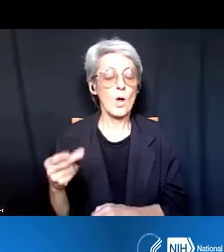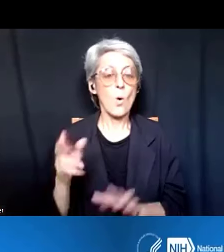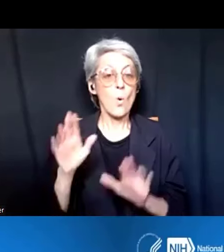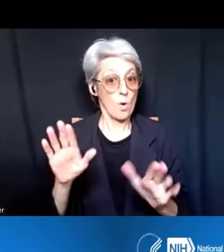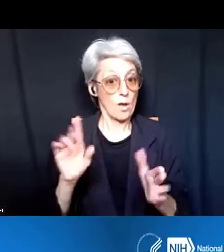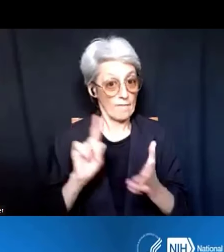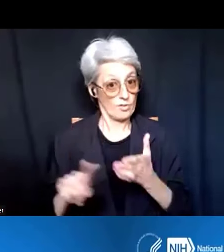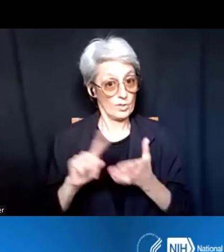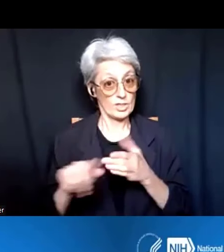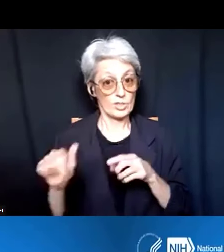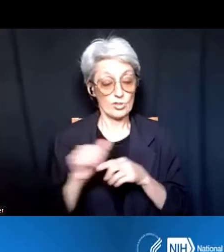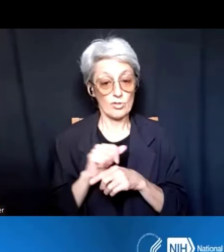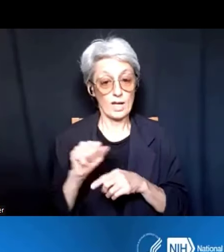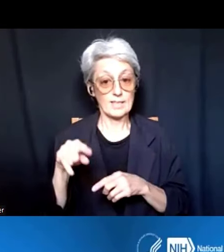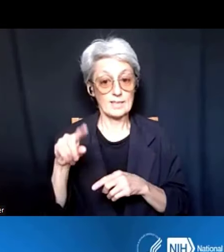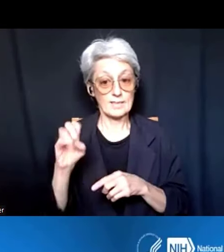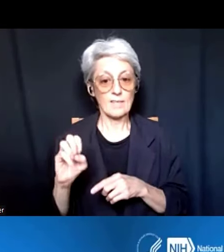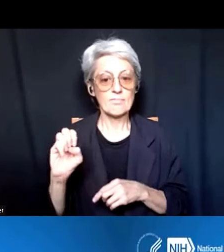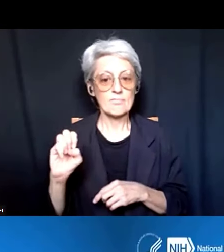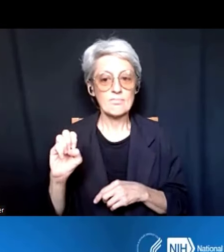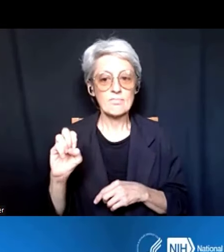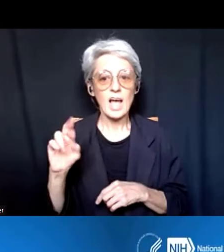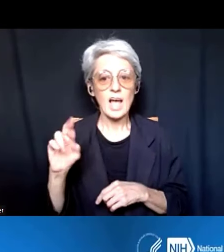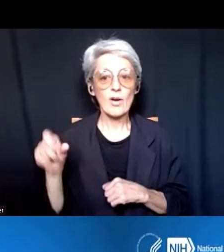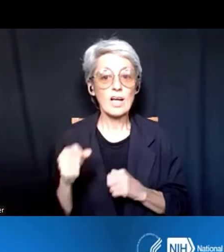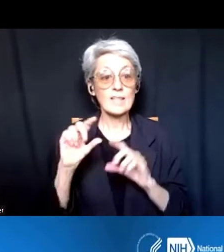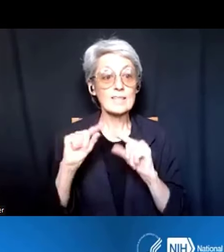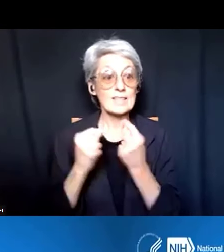that Ericka's team has put together, that has a compendium of resources.